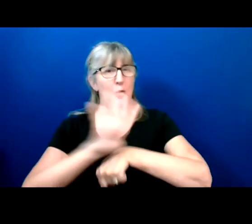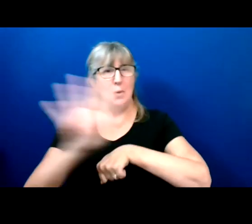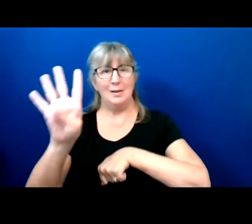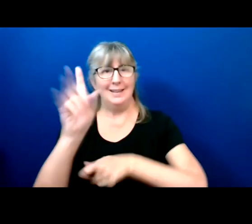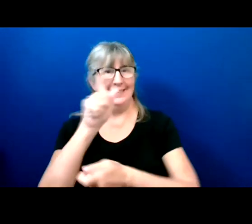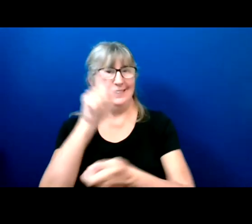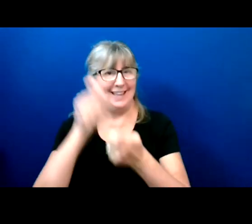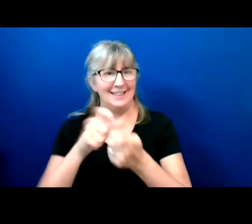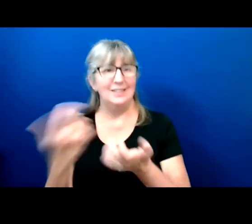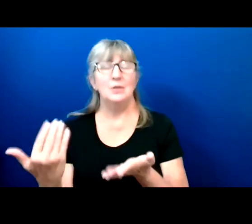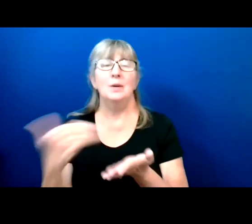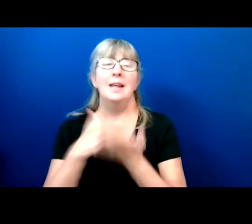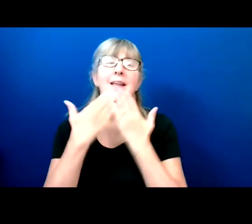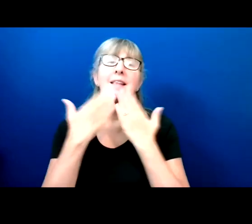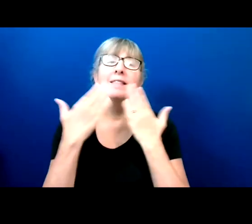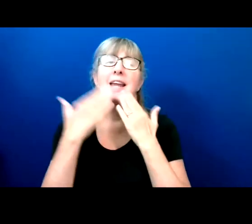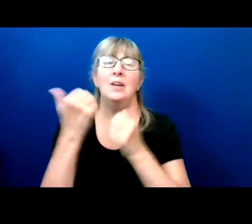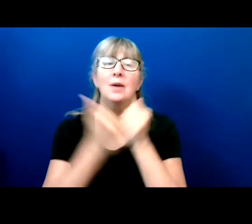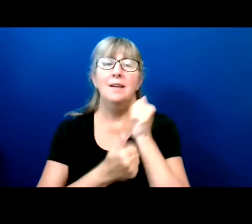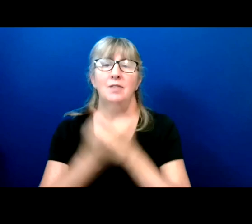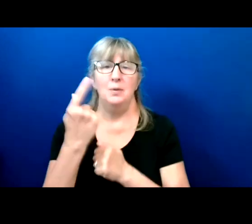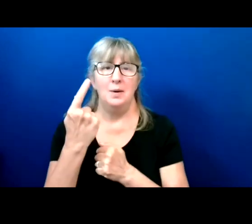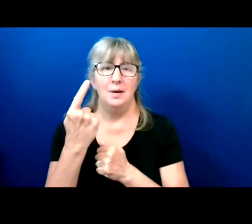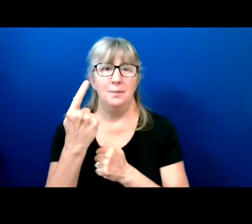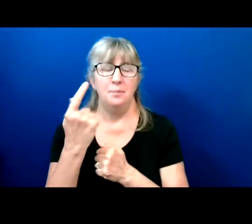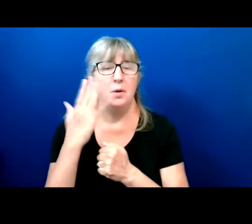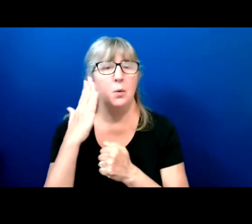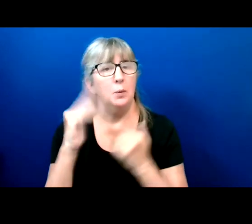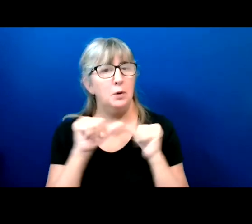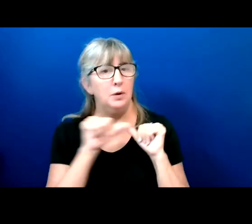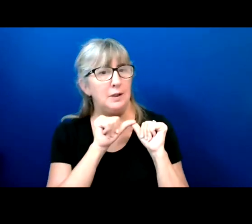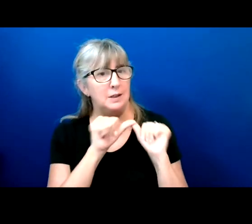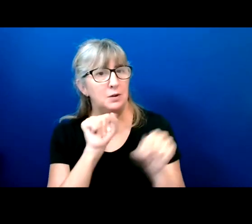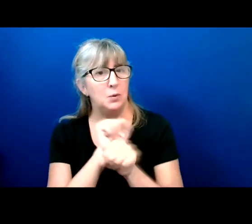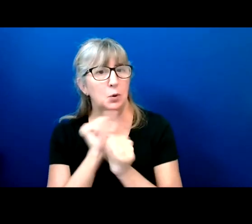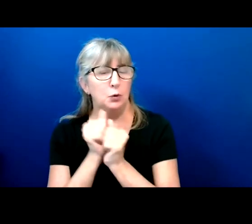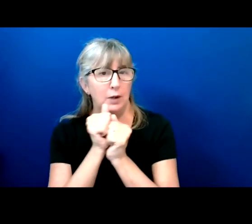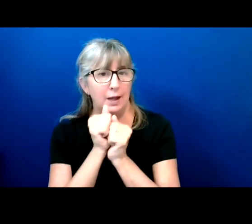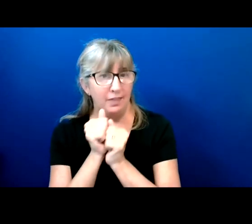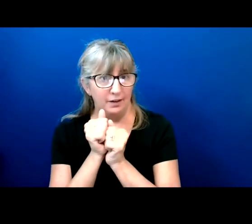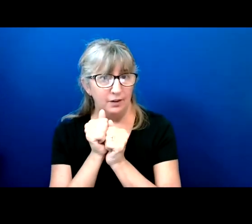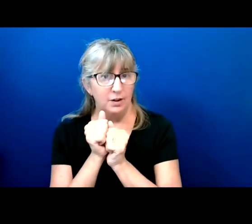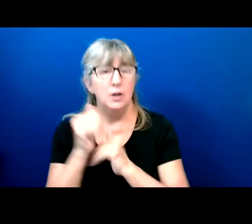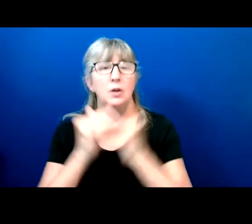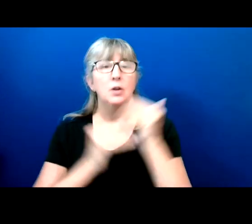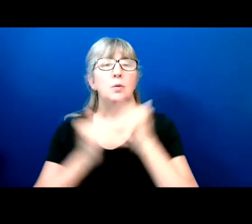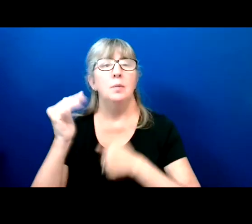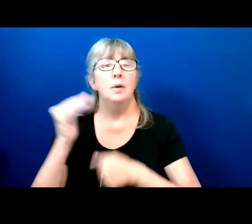Again, thank you to everyone. We're going to competent to work together to build the power of the disability vote.